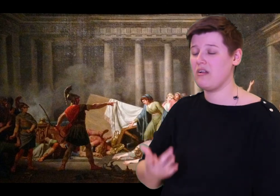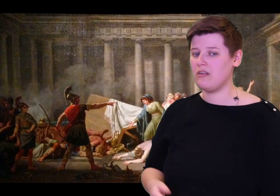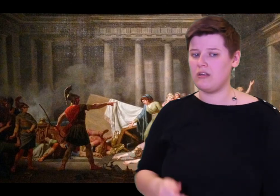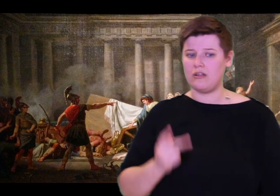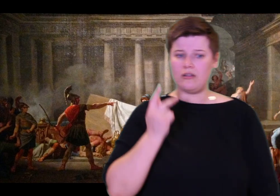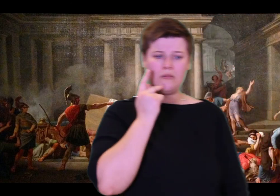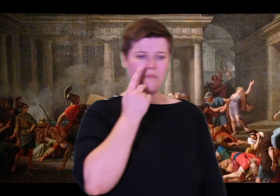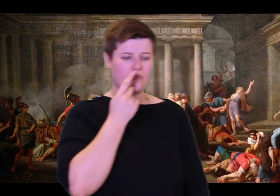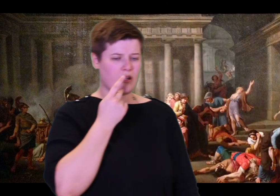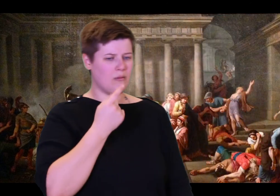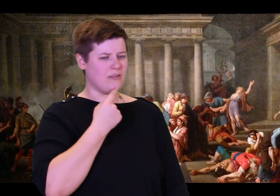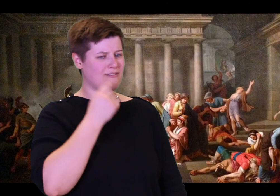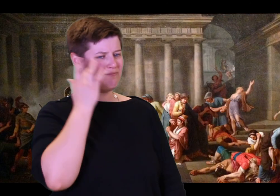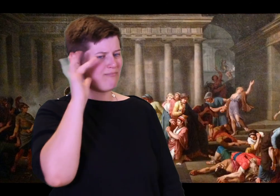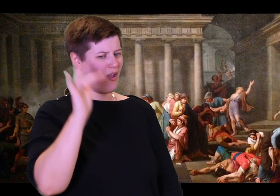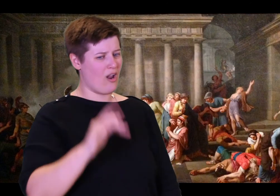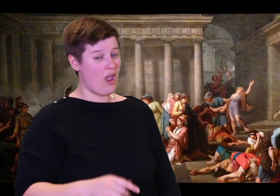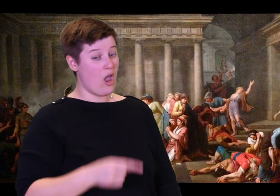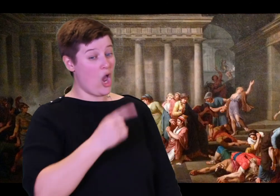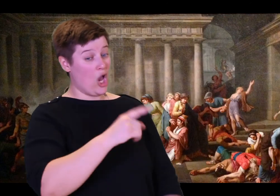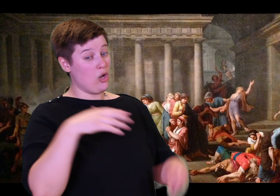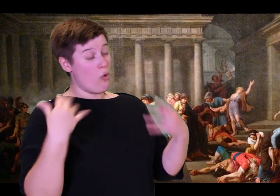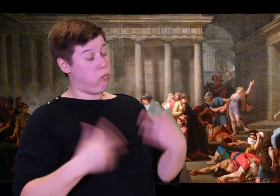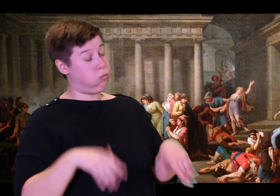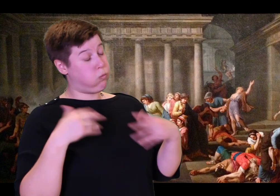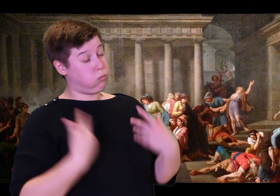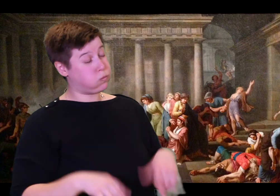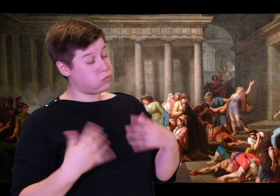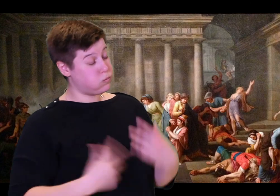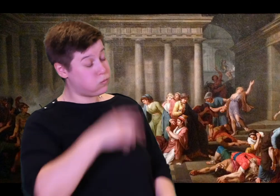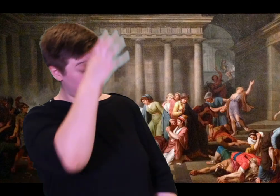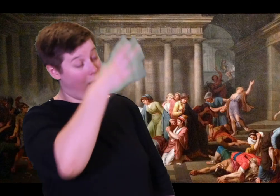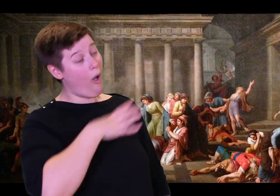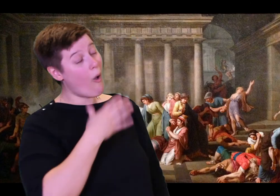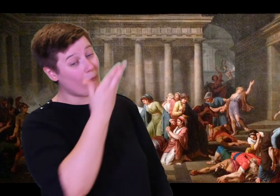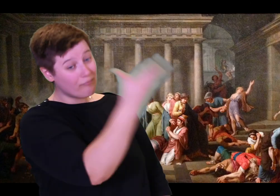After his bath he looked like an immortal. He sat down in the same chair,